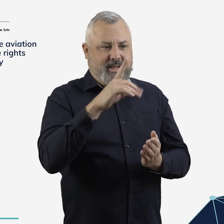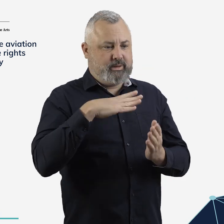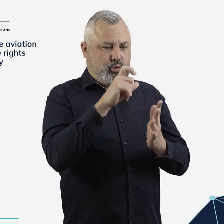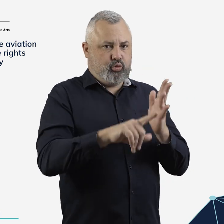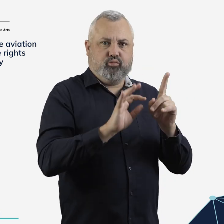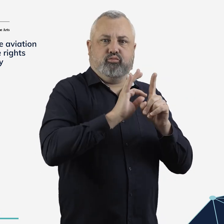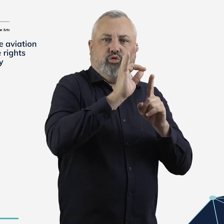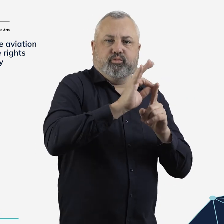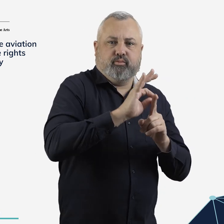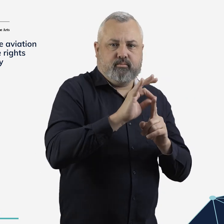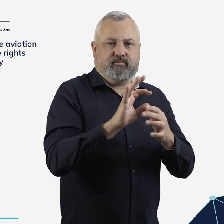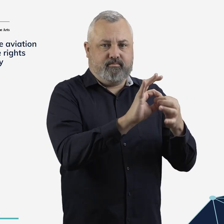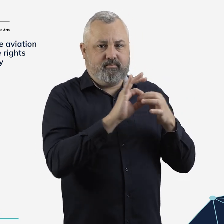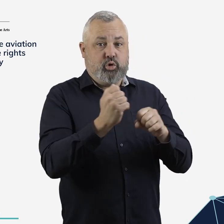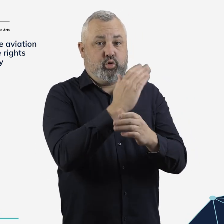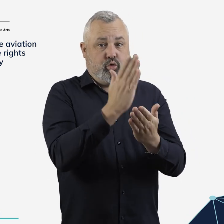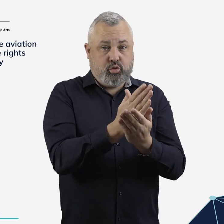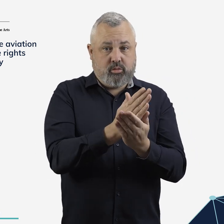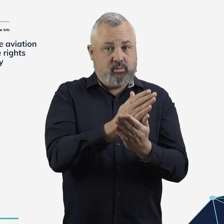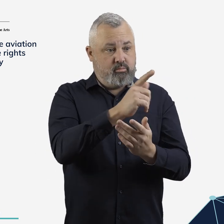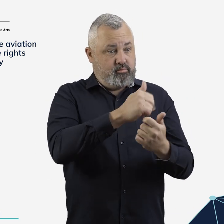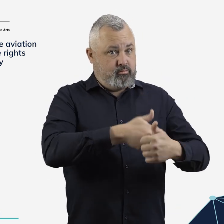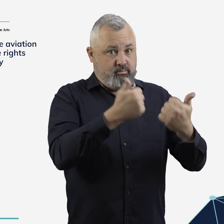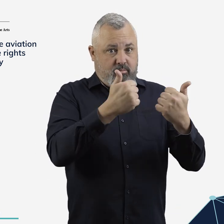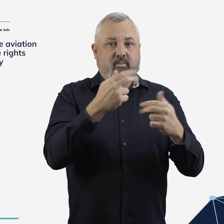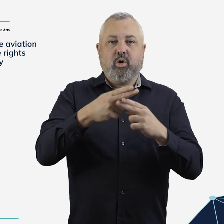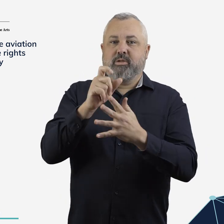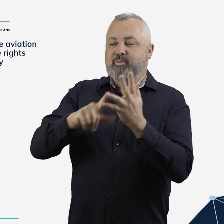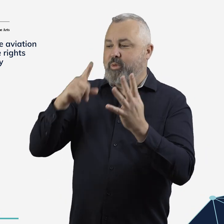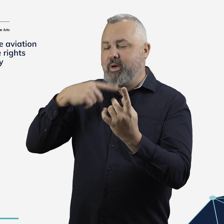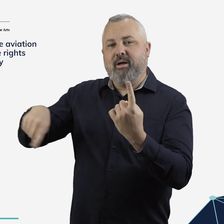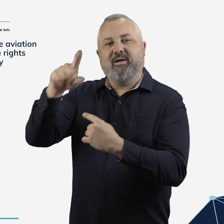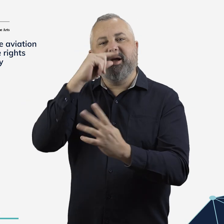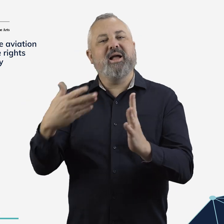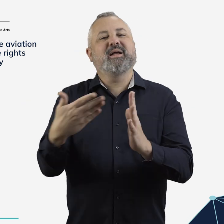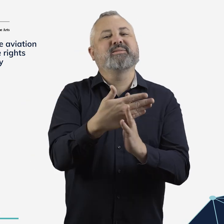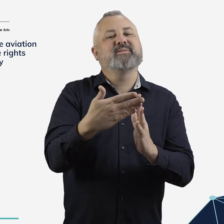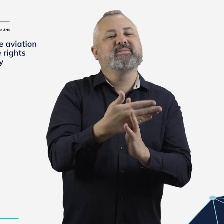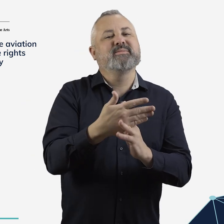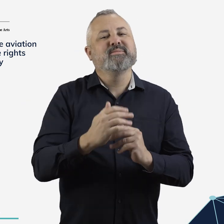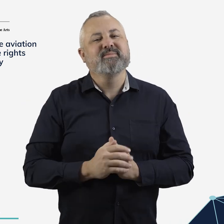improve their actions in coordinating the use of their facilities by passengers with disability.